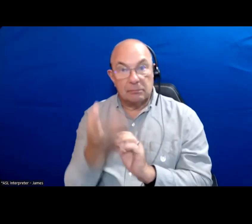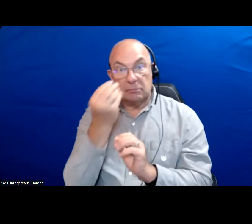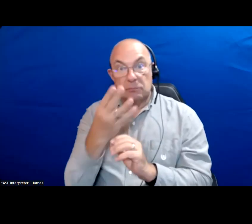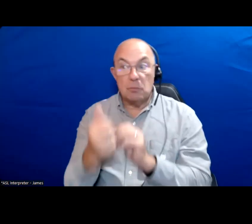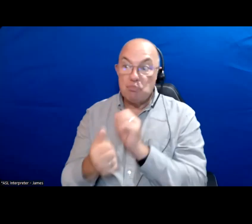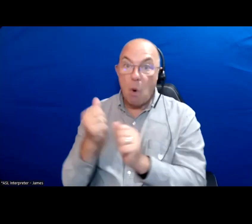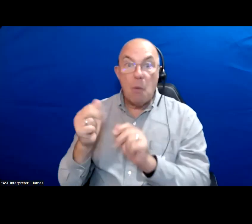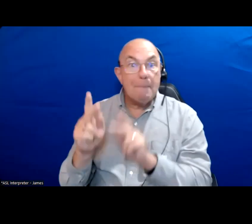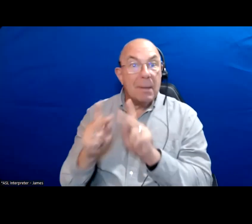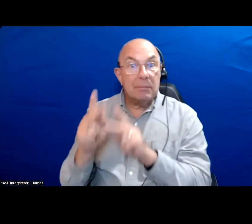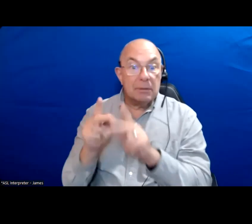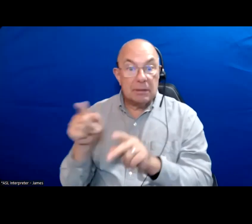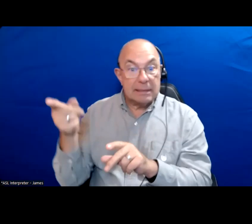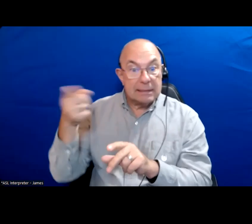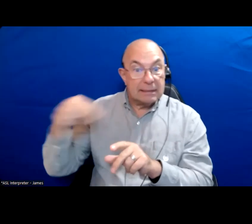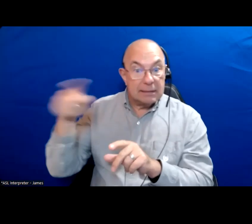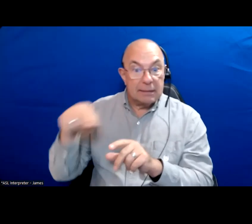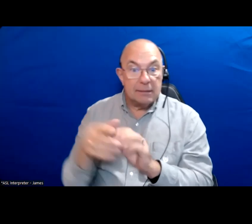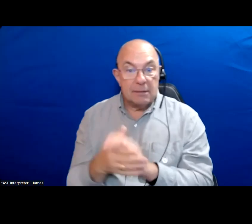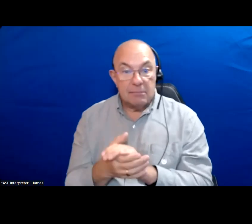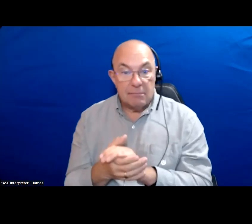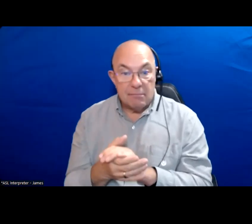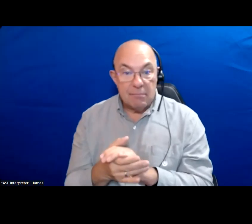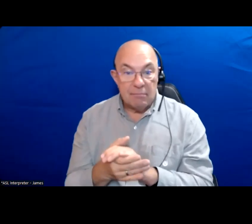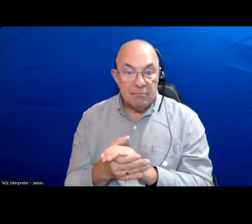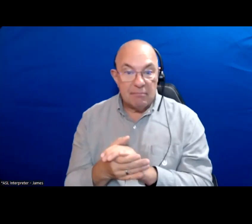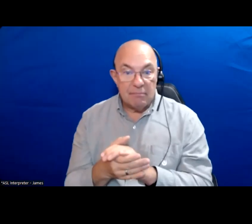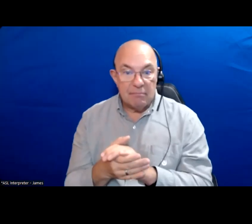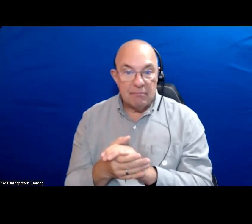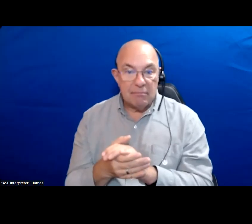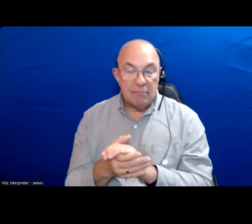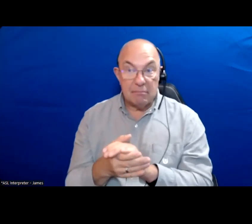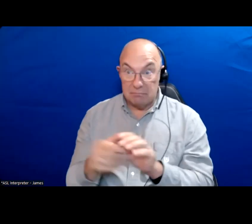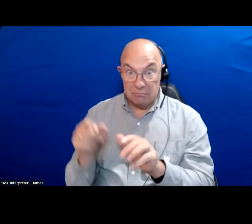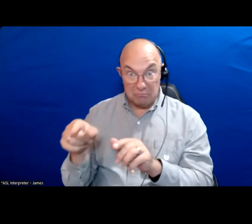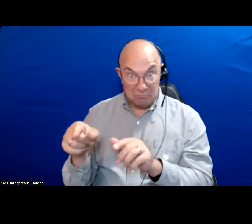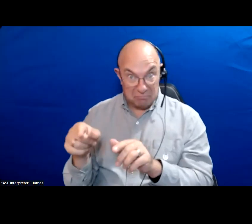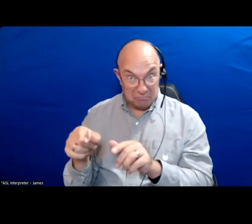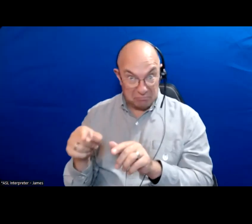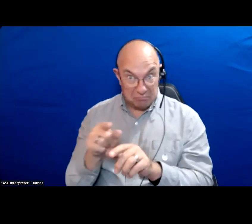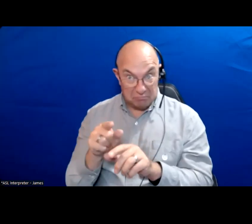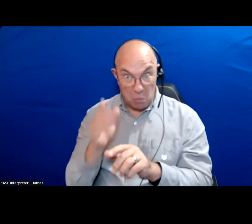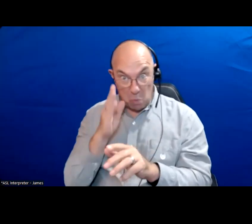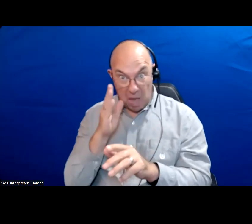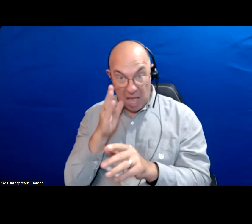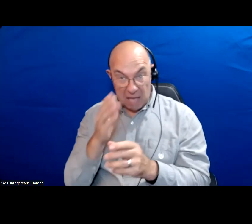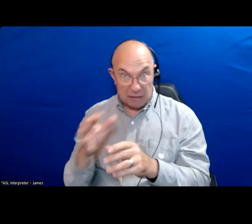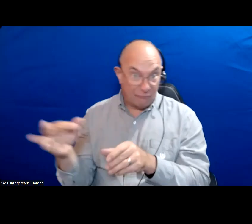people are you know, there is very little chance that they will have a significant number of votes.